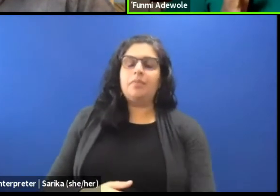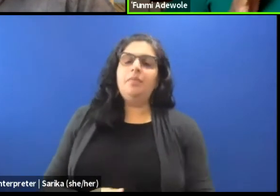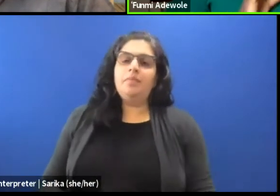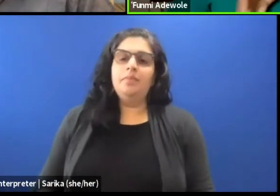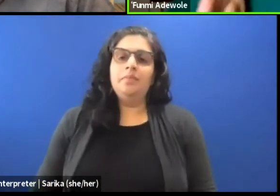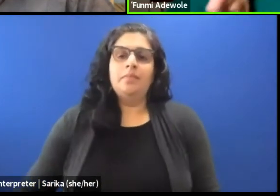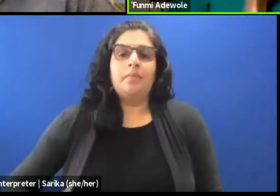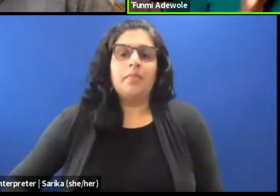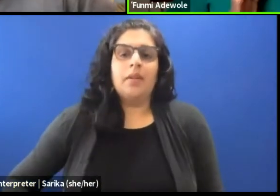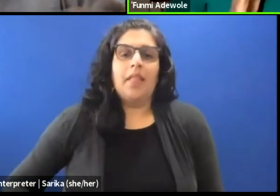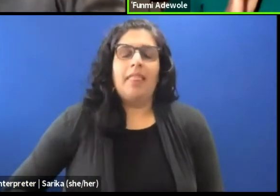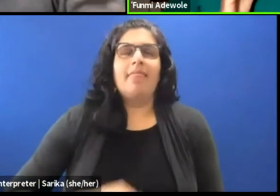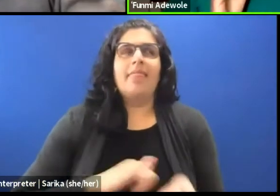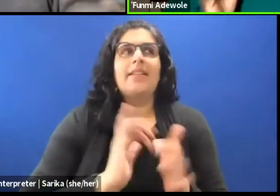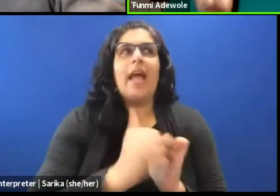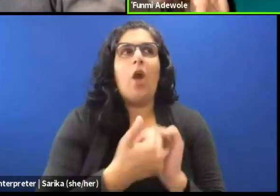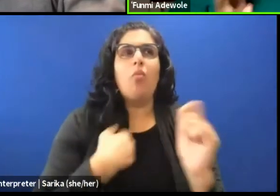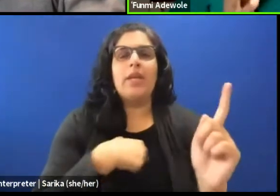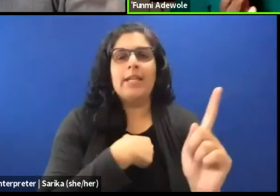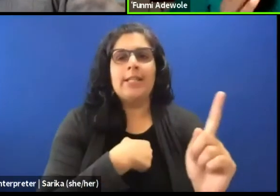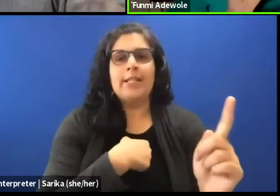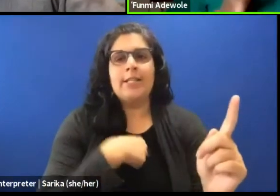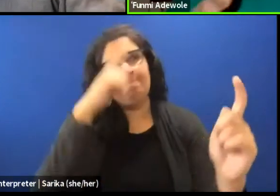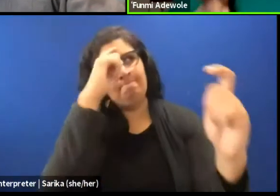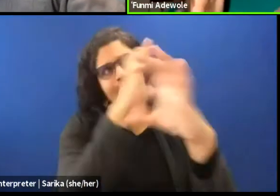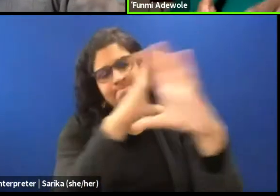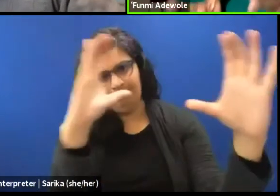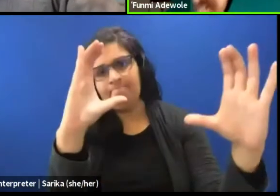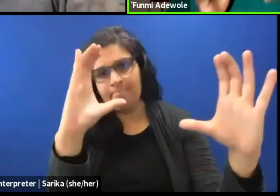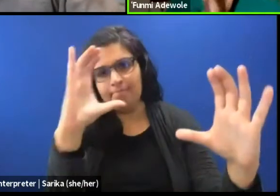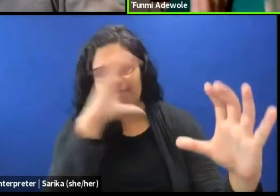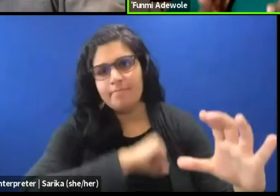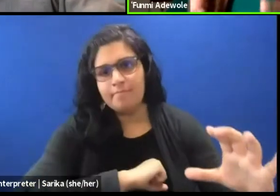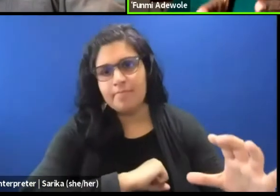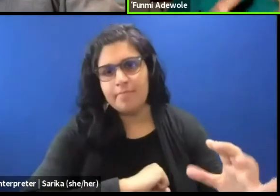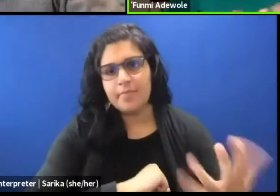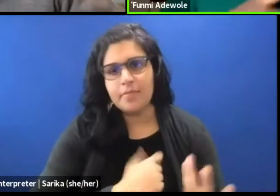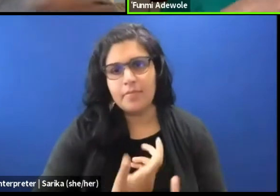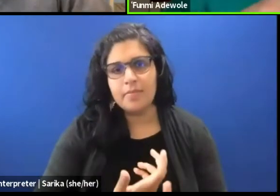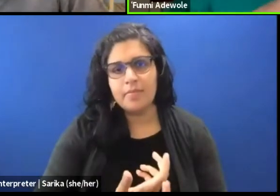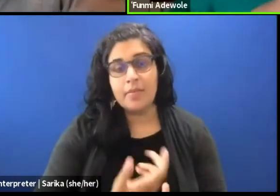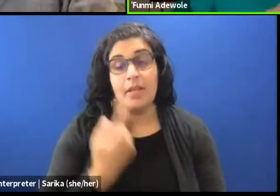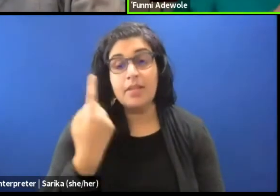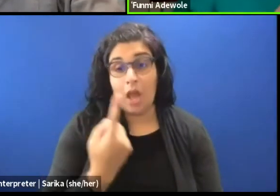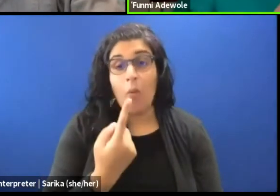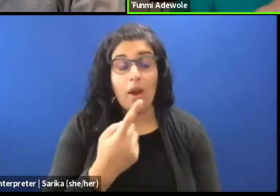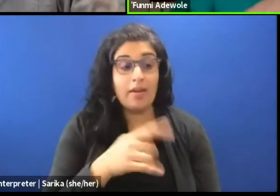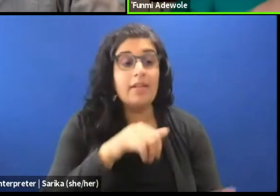And so, that is how we look at it. So, we do see a sense of someone is a professional and this community